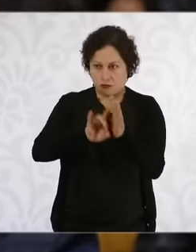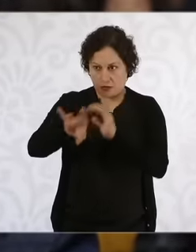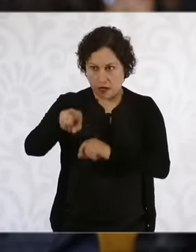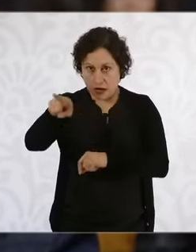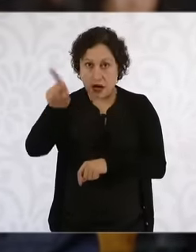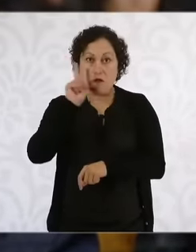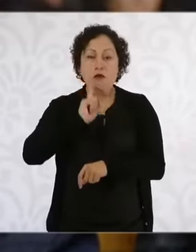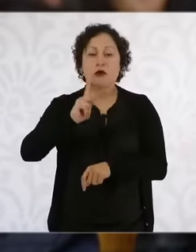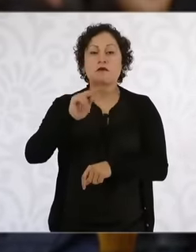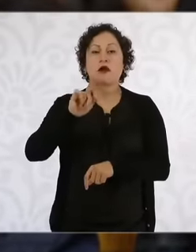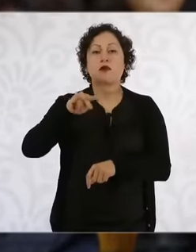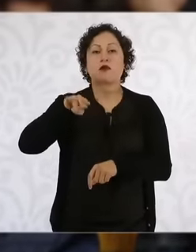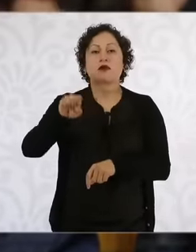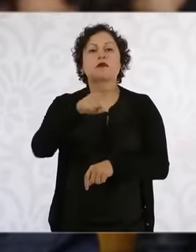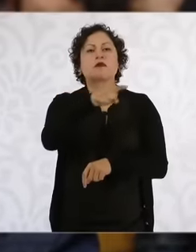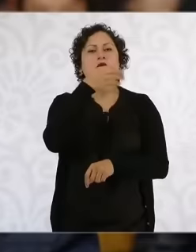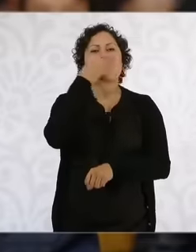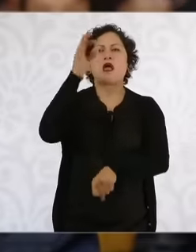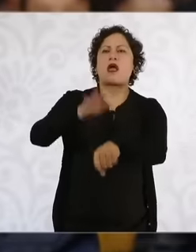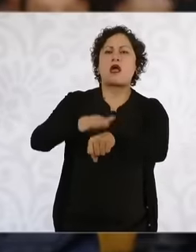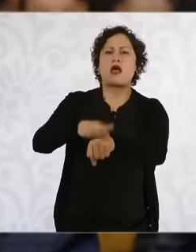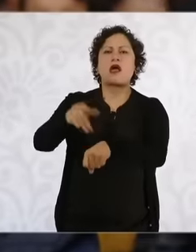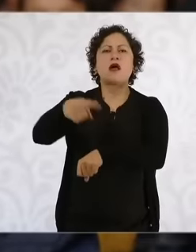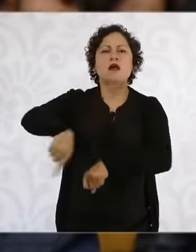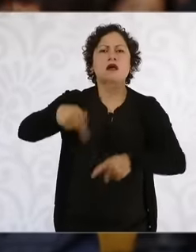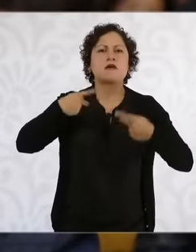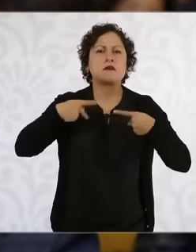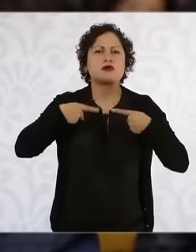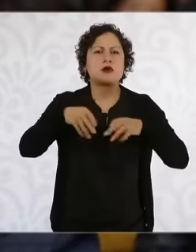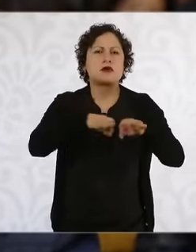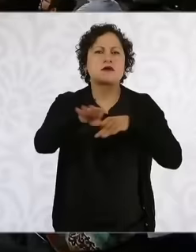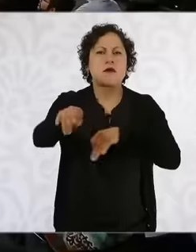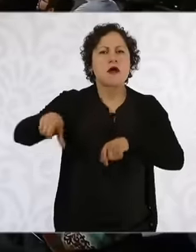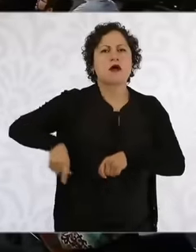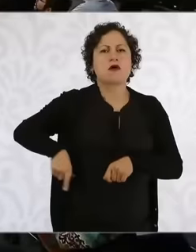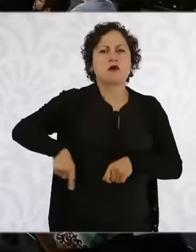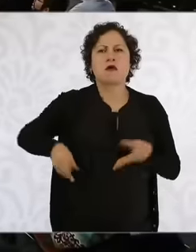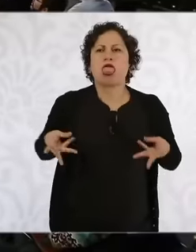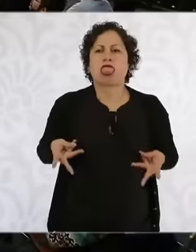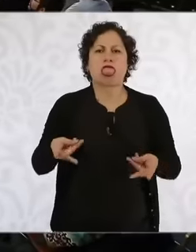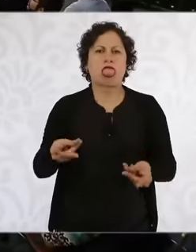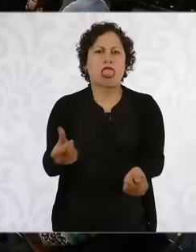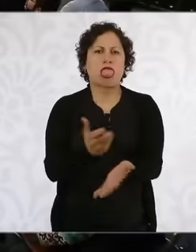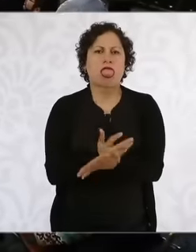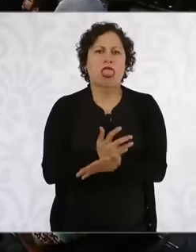Well, to these officials because there is already a second floor of the fourth transformation, well